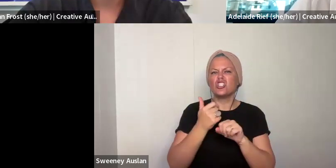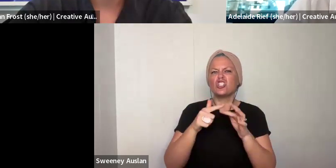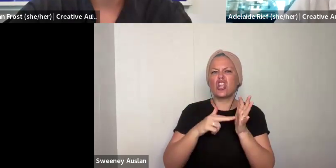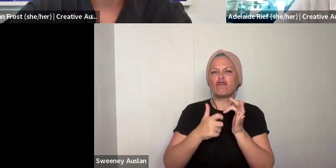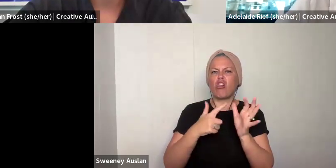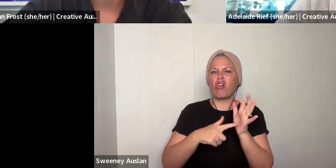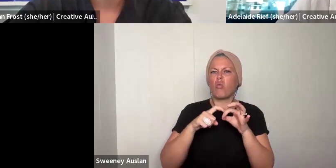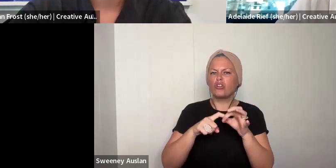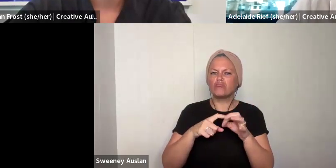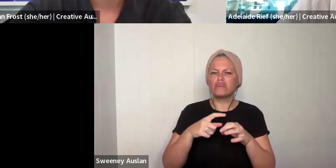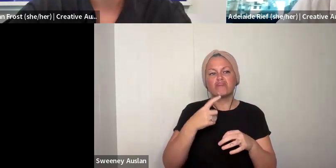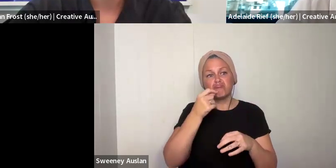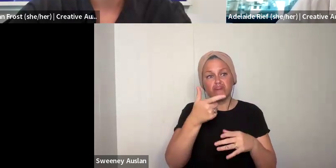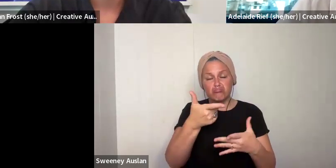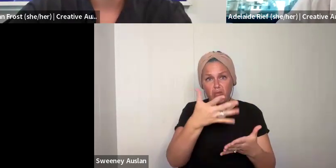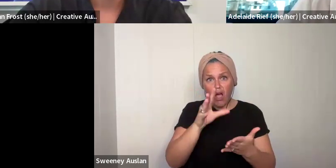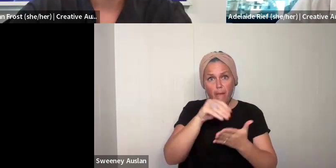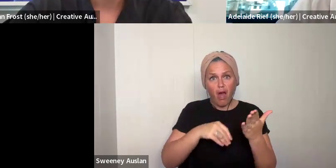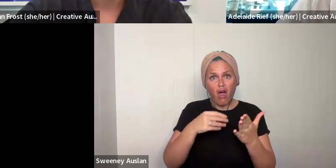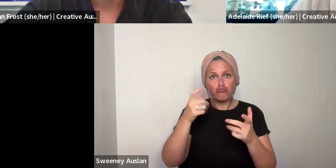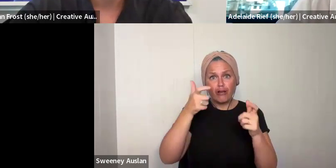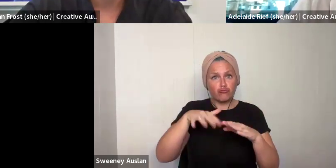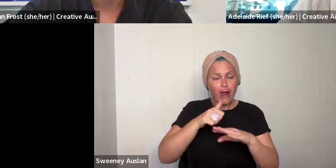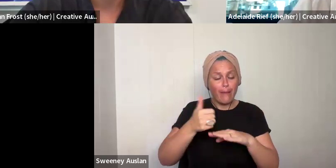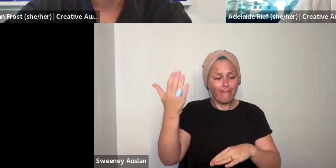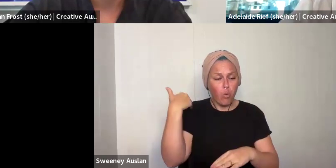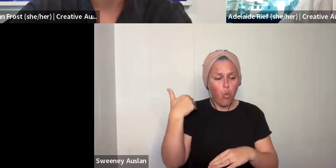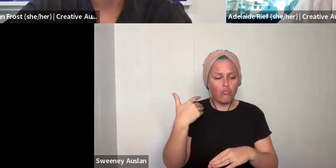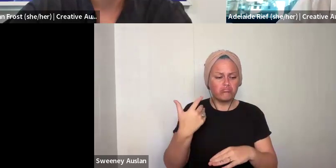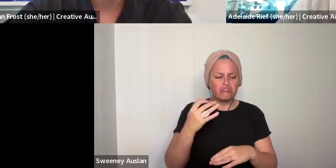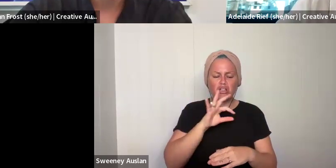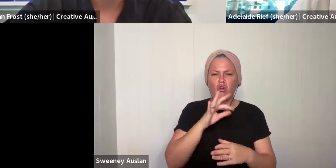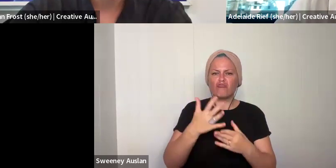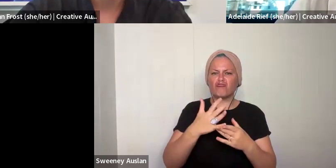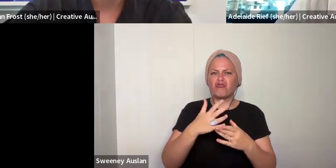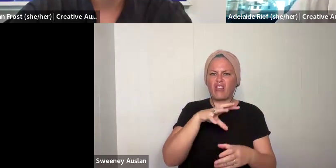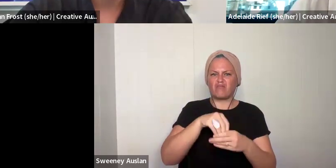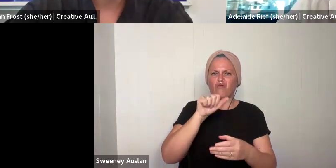that we can review your application. The next section is general questions. We ask you if